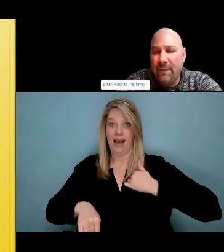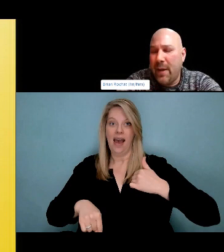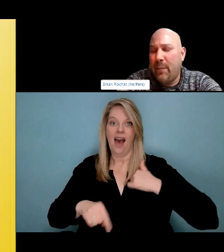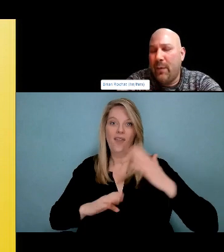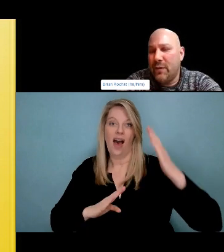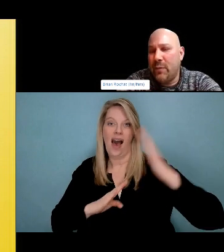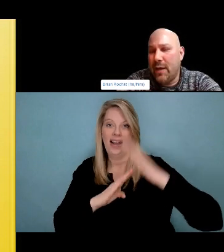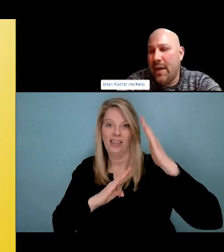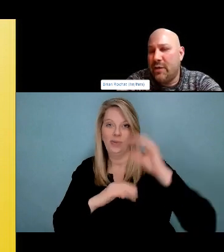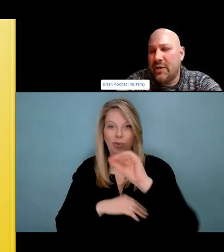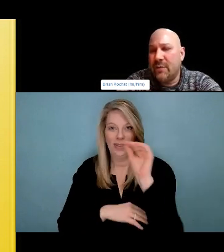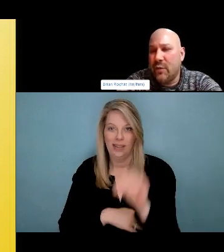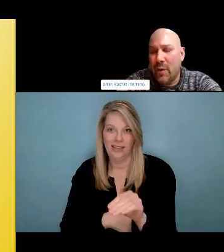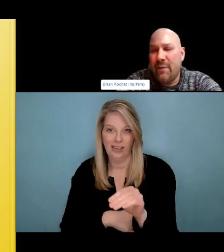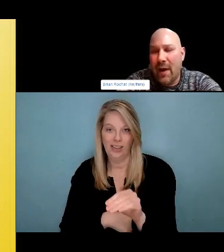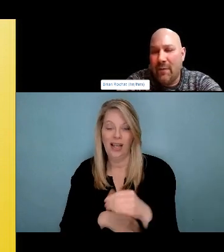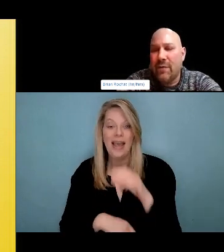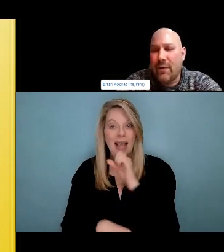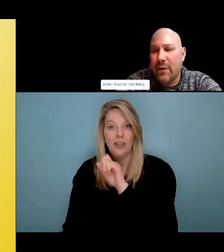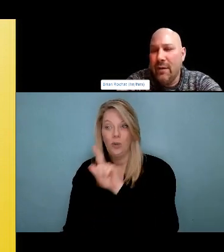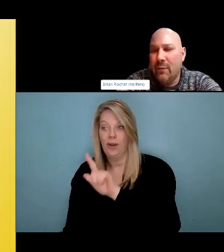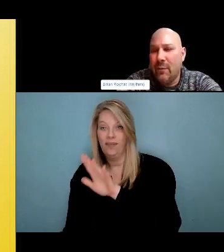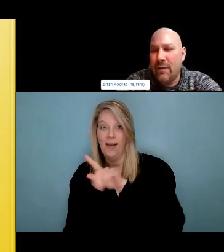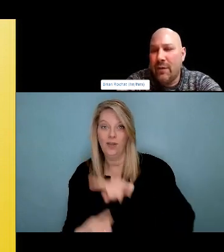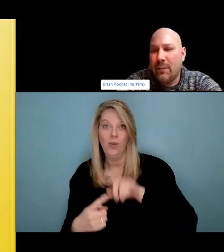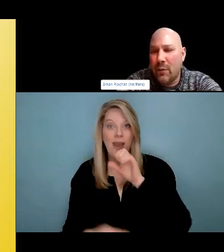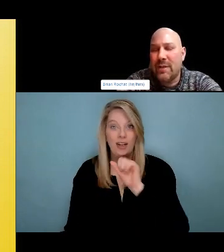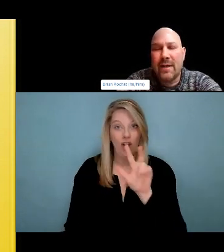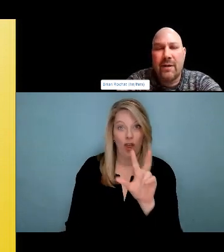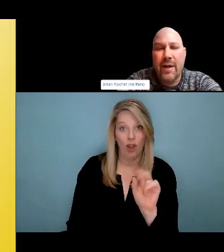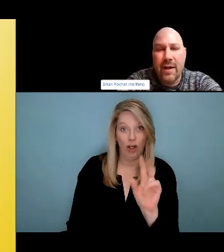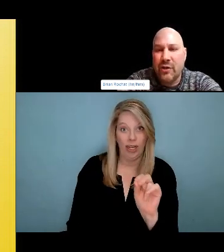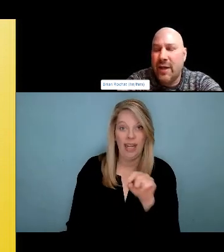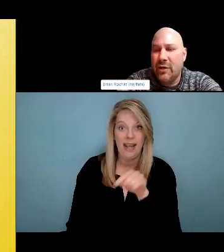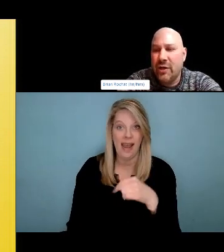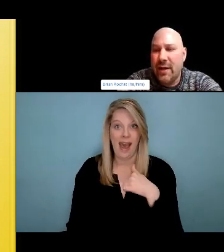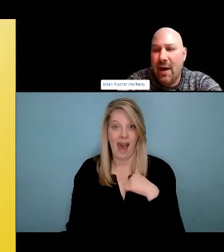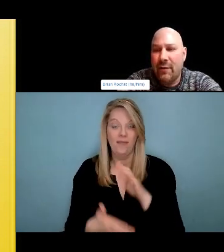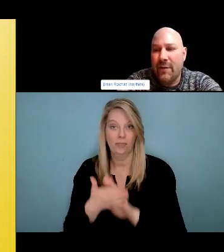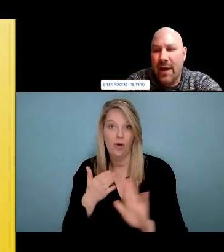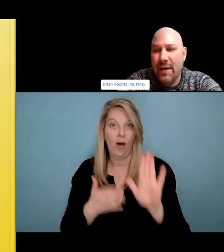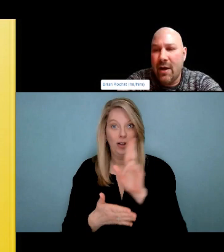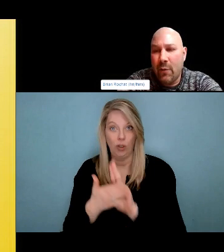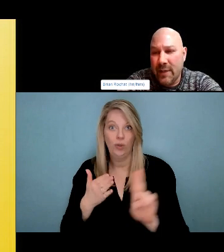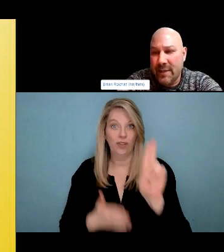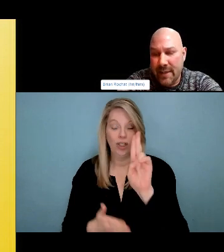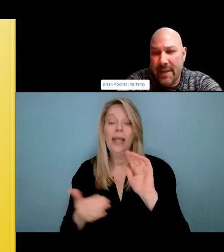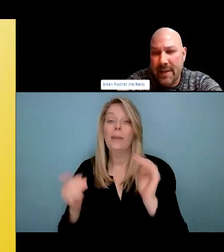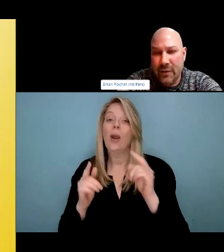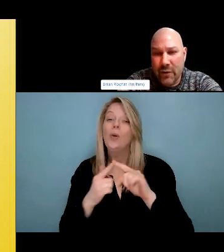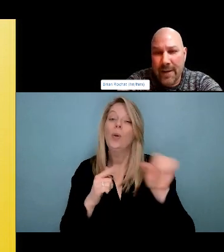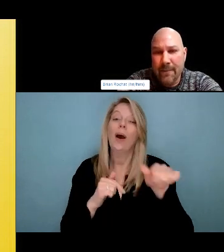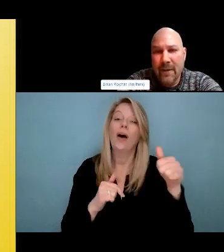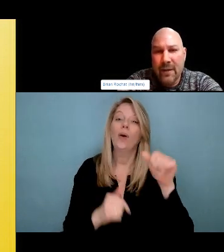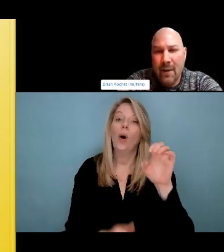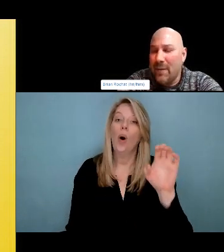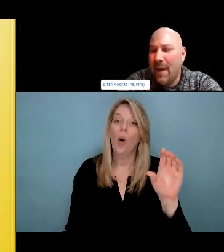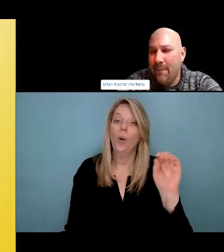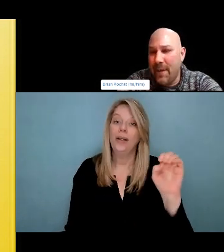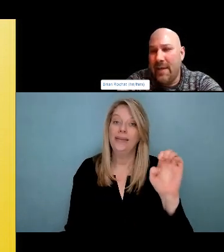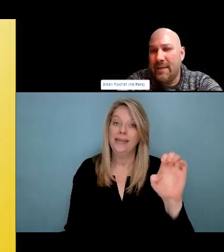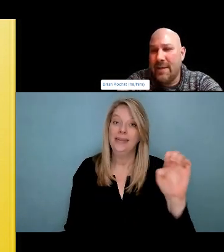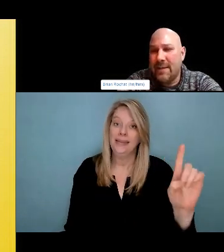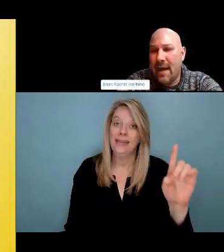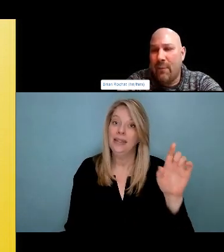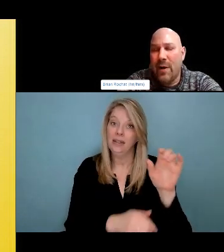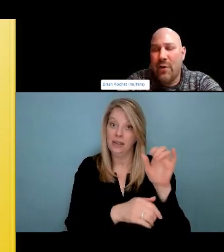To address substance use is that we really just need to build connection back. And if